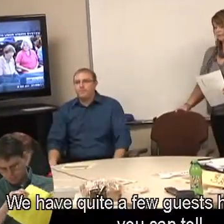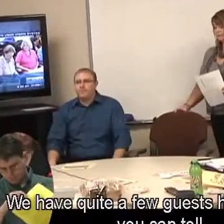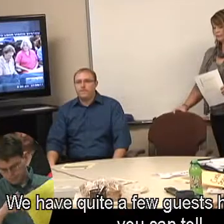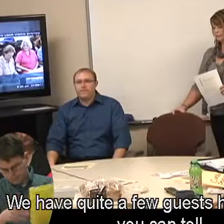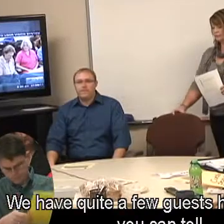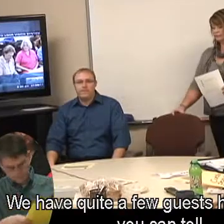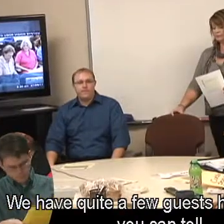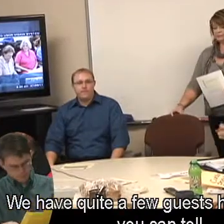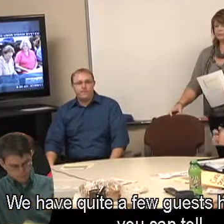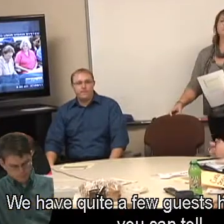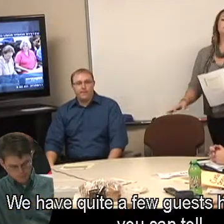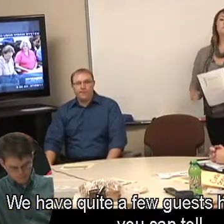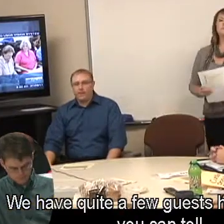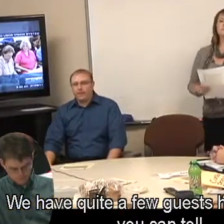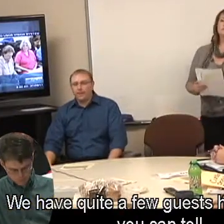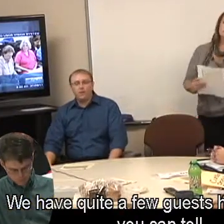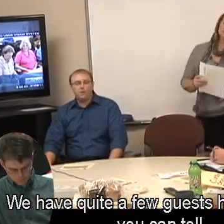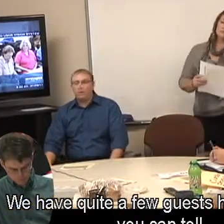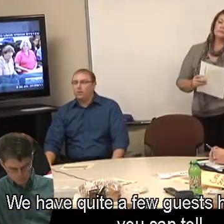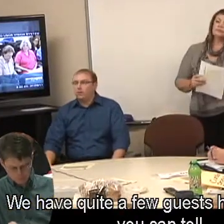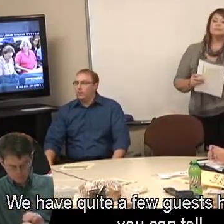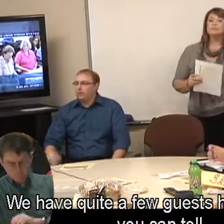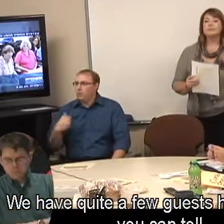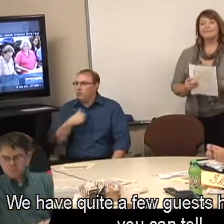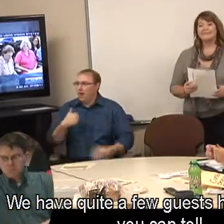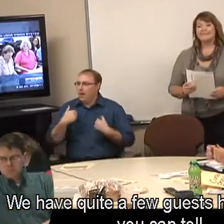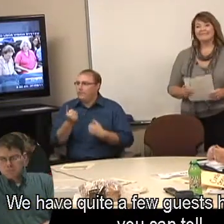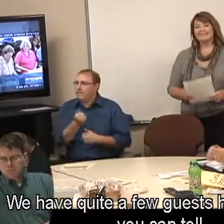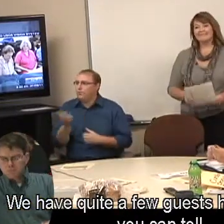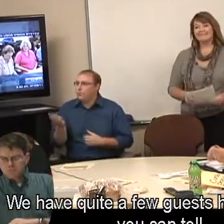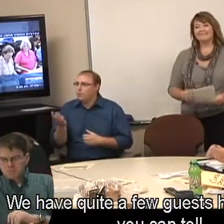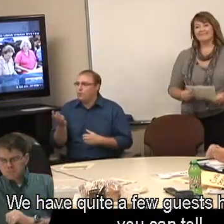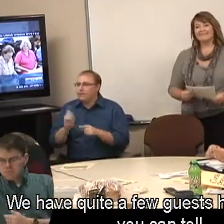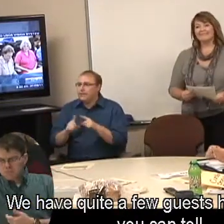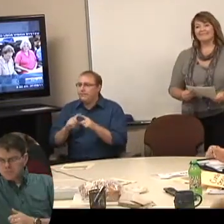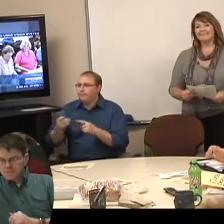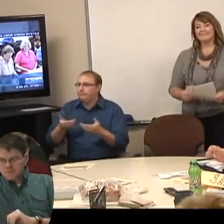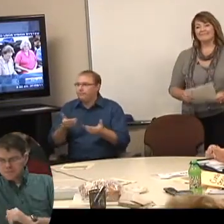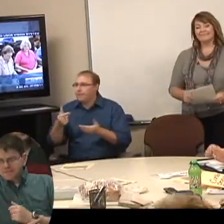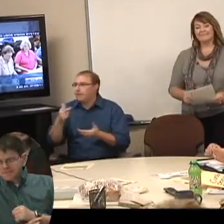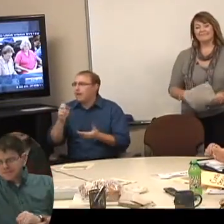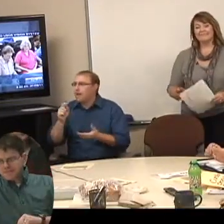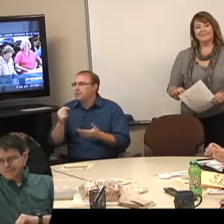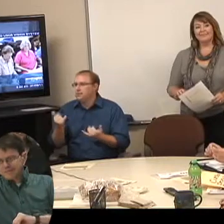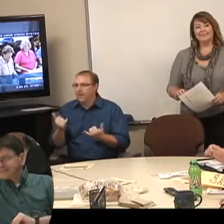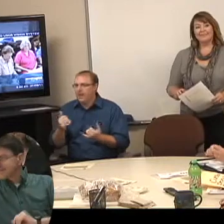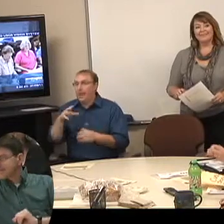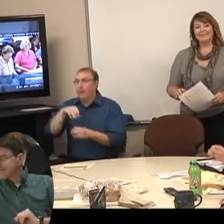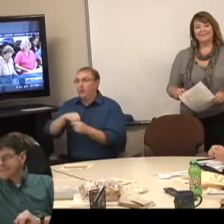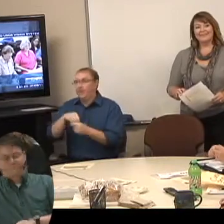We have quite a few guests here today, as you can tell,